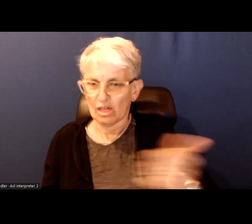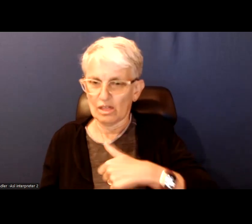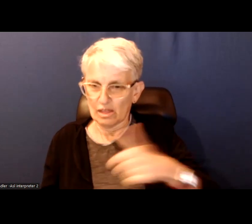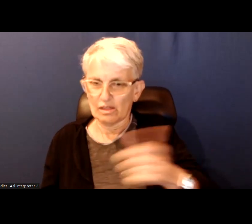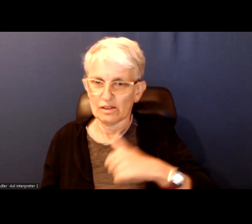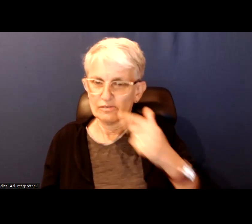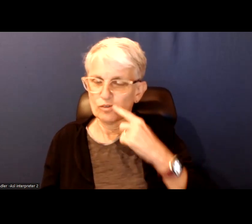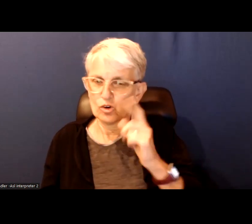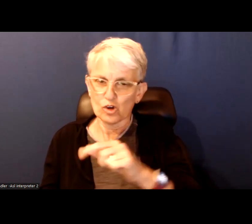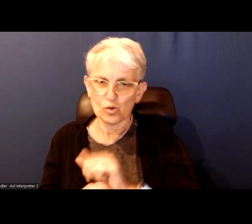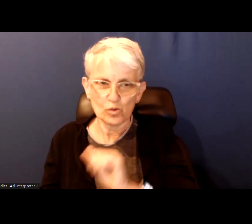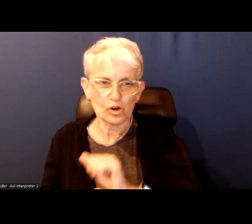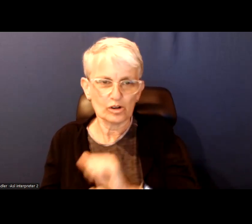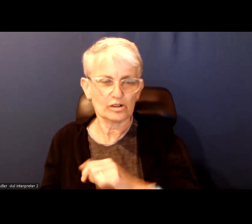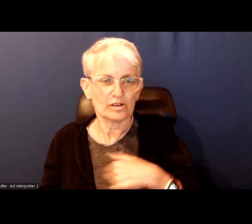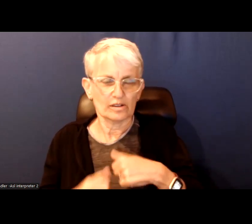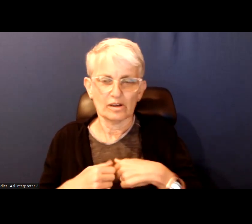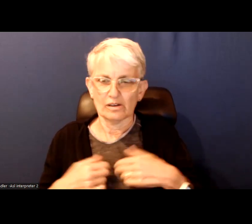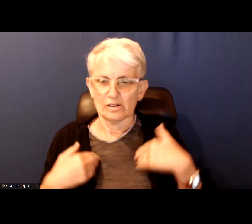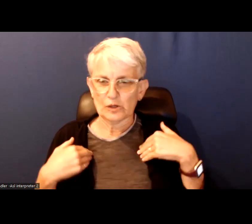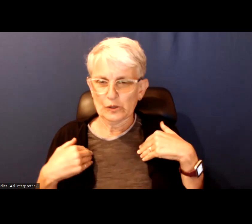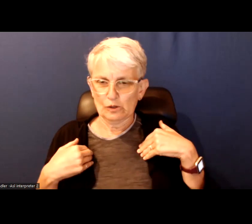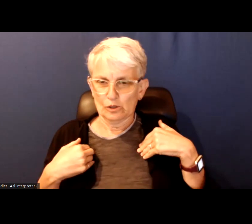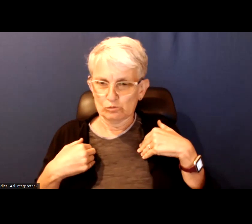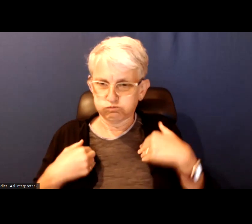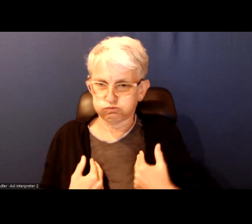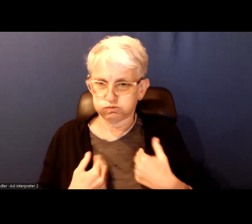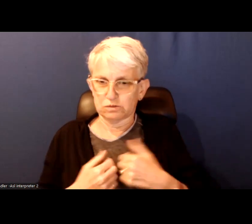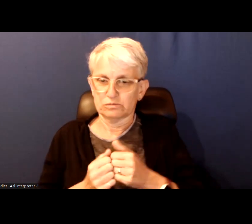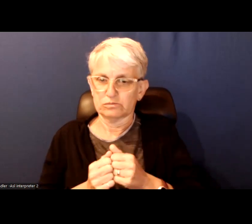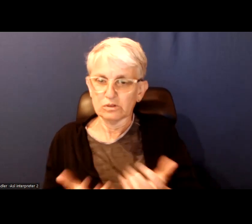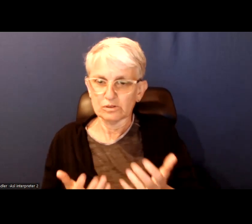to your job then you have this exhausting job regardless of what sort of profession